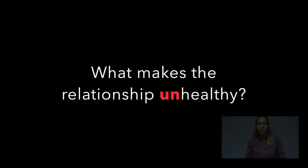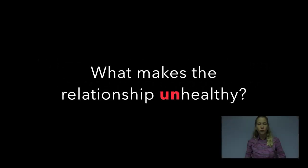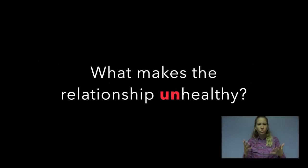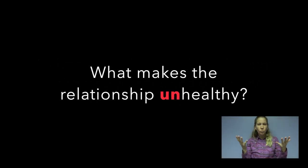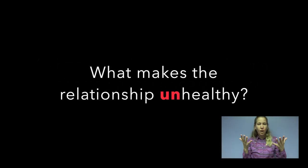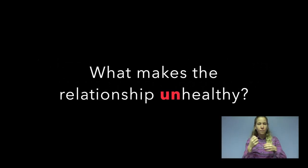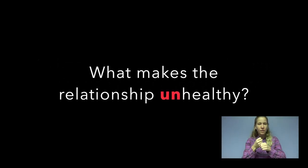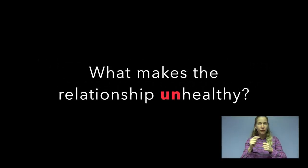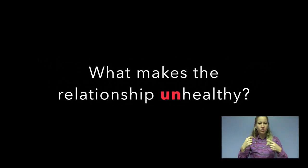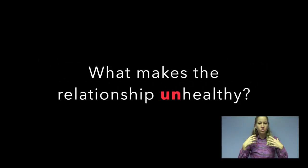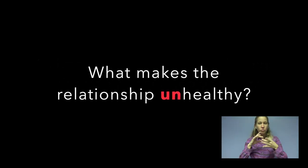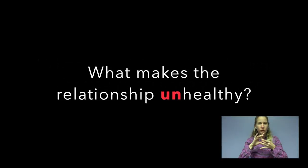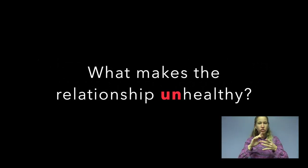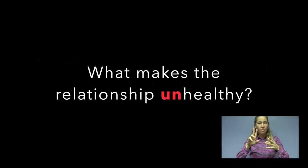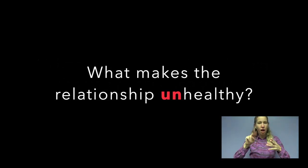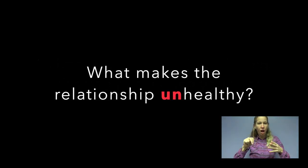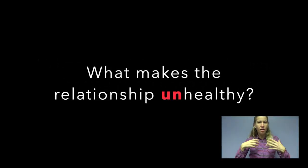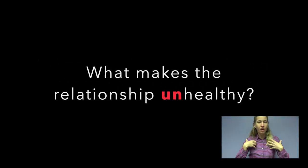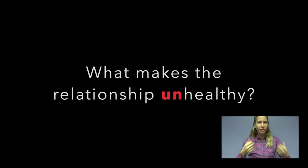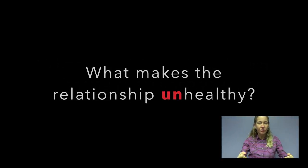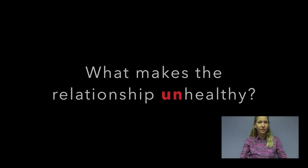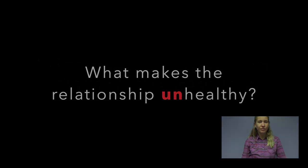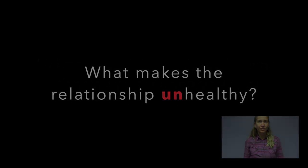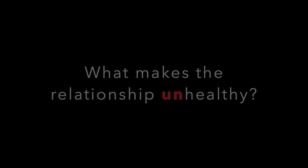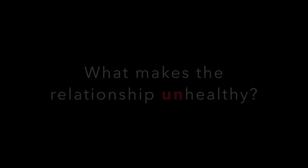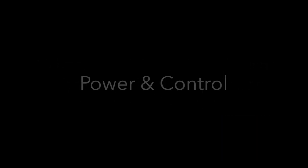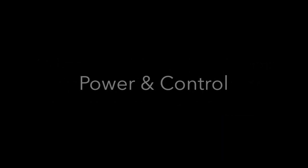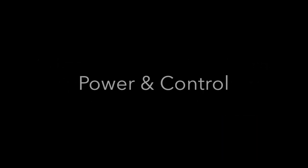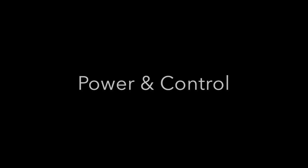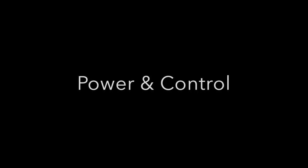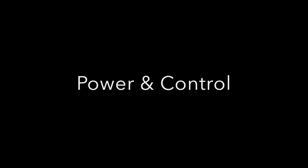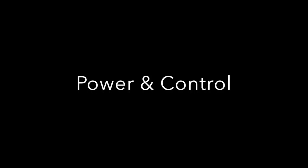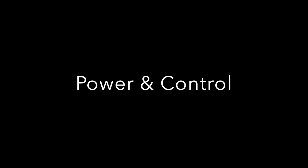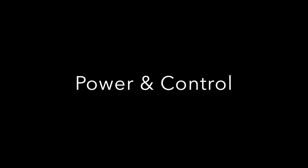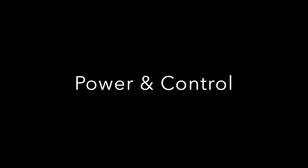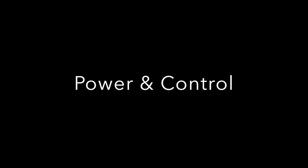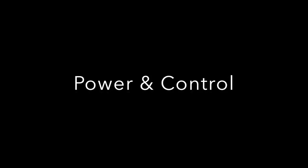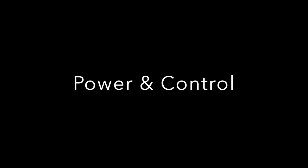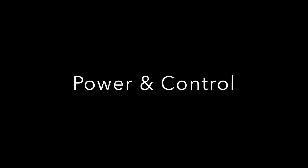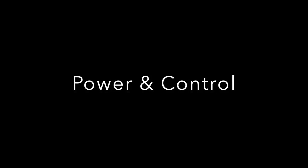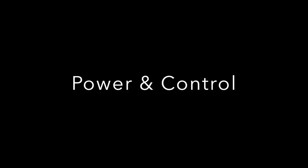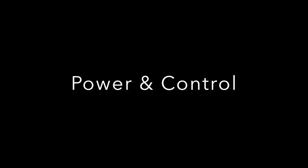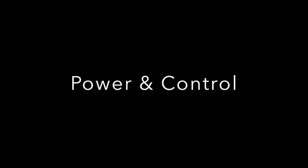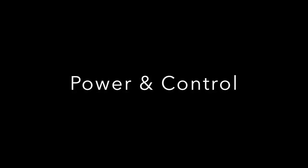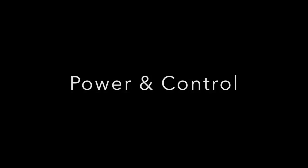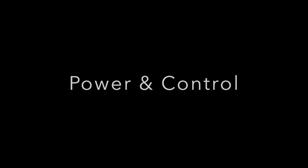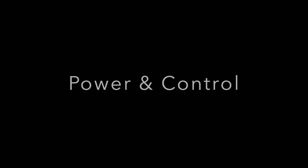What makes the relationship unhealthy? Power & Control